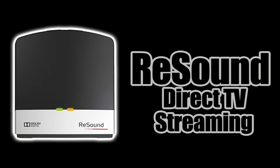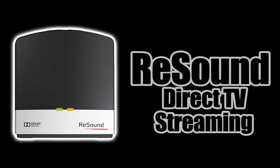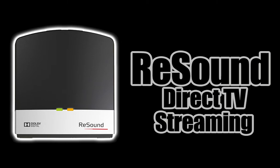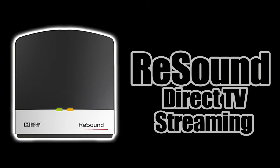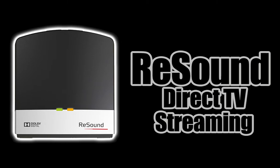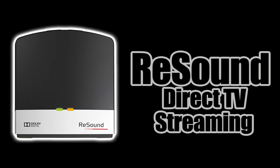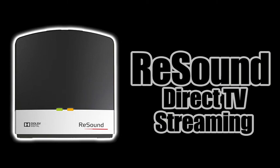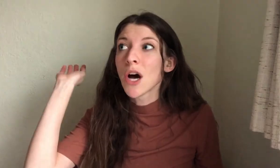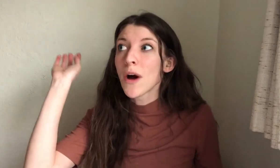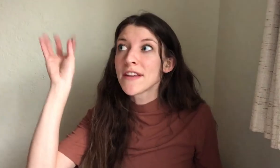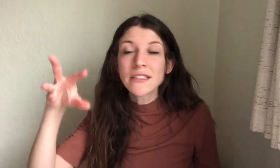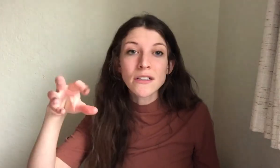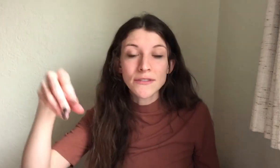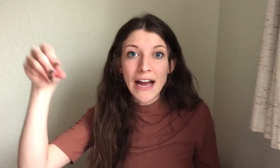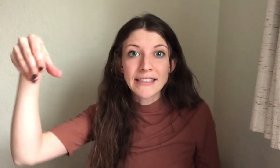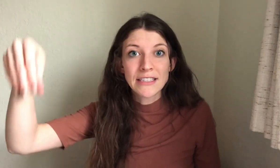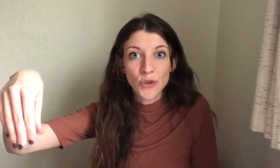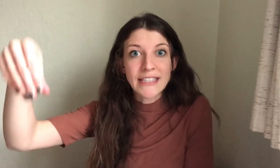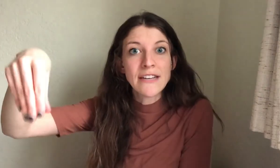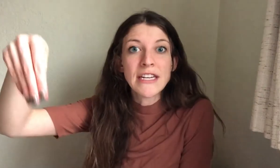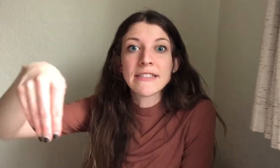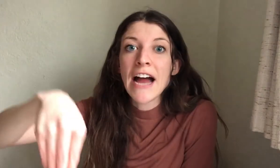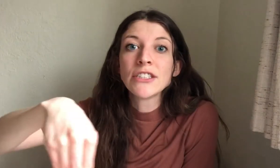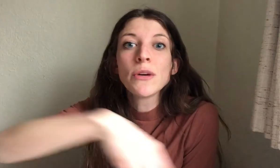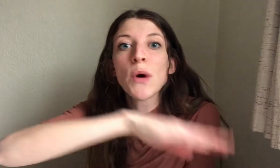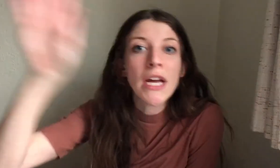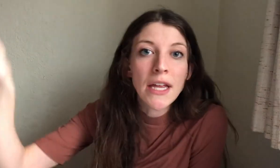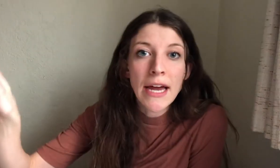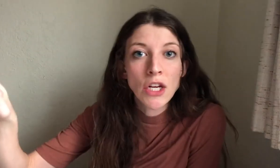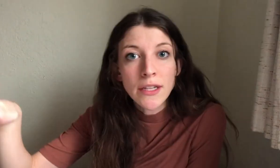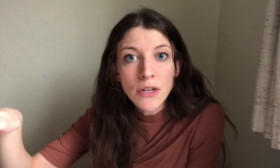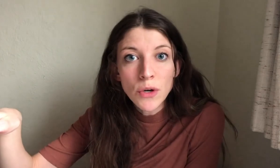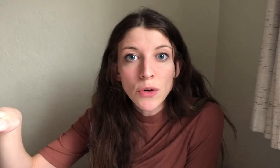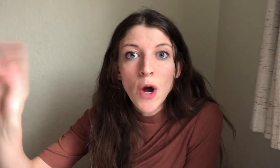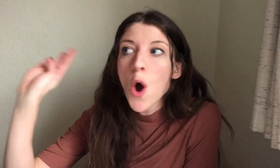tv streaming. So, this little device this direct tv device you can put it in like your living room,